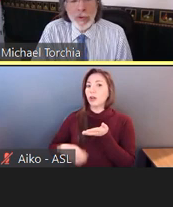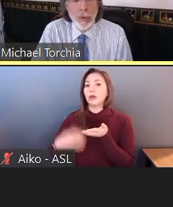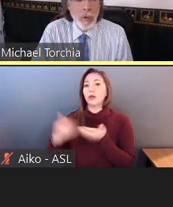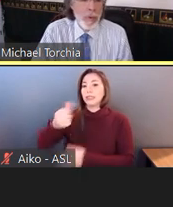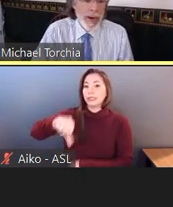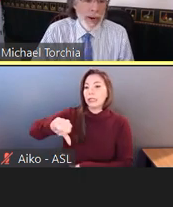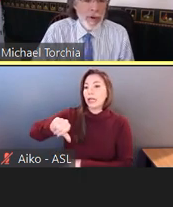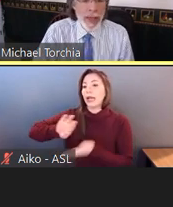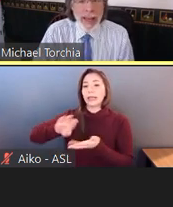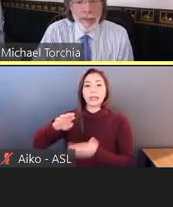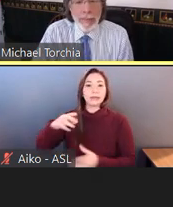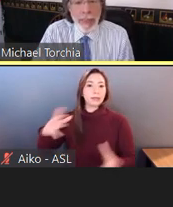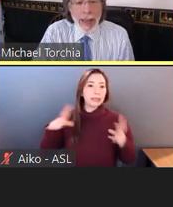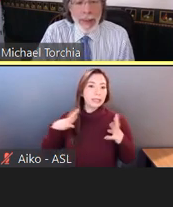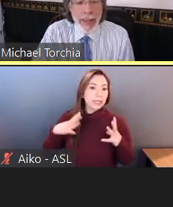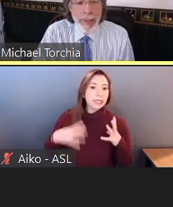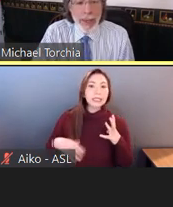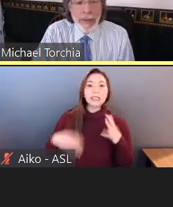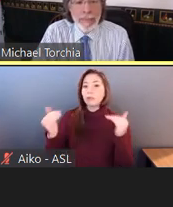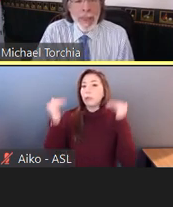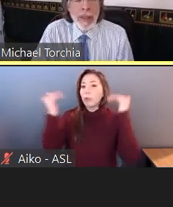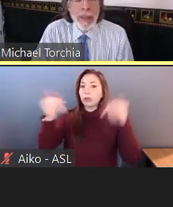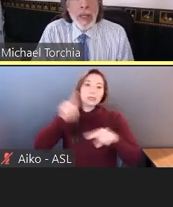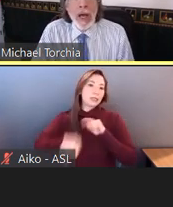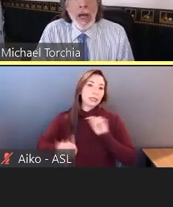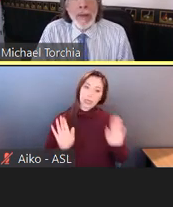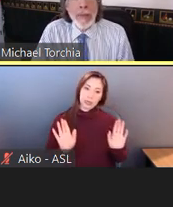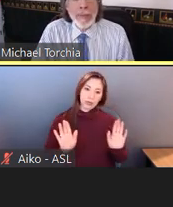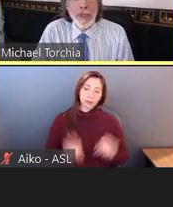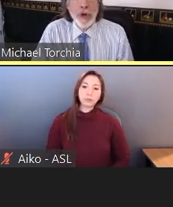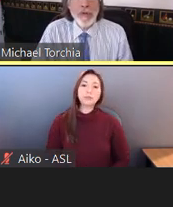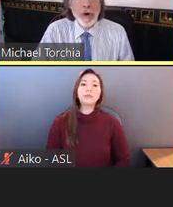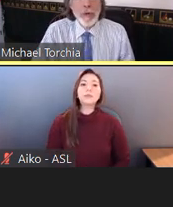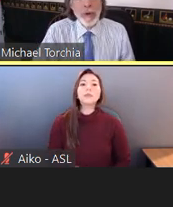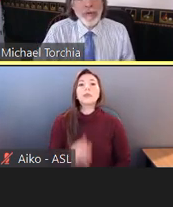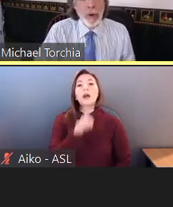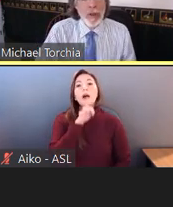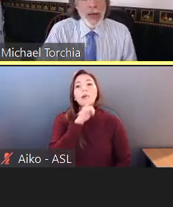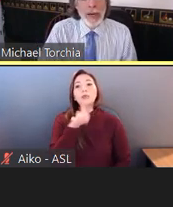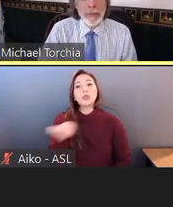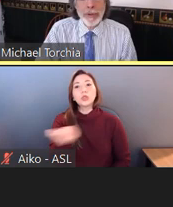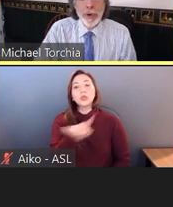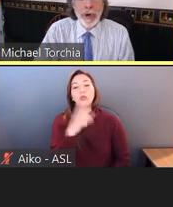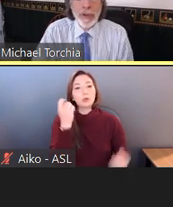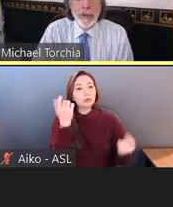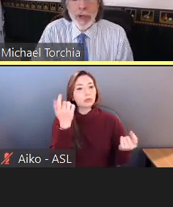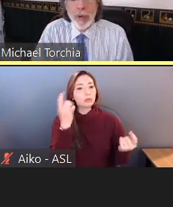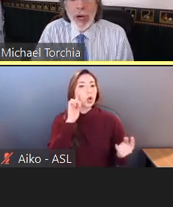or whatever that may be. I'm sure you've heard before that an employer is required